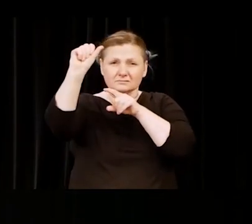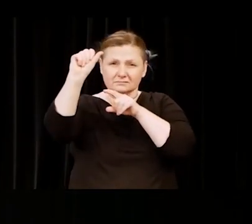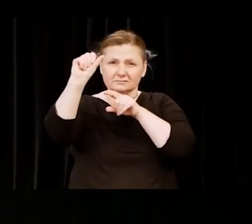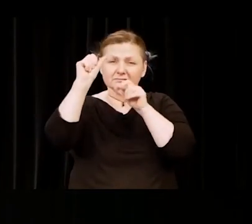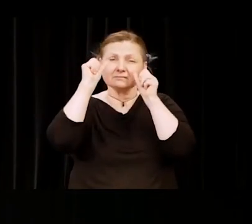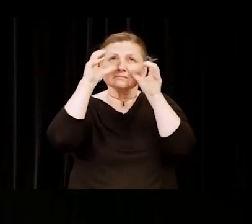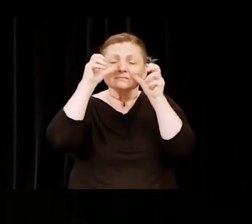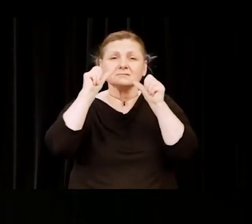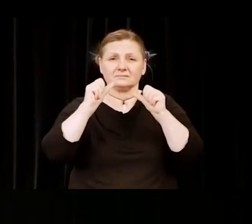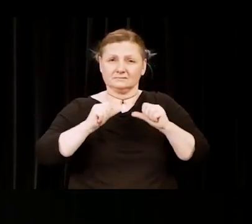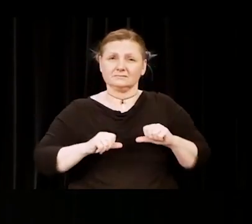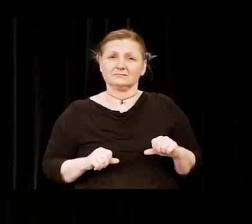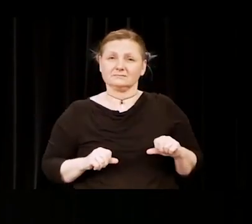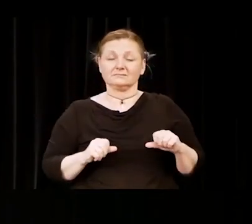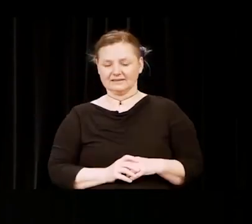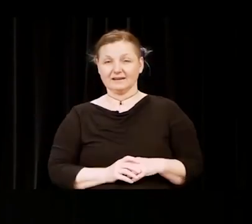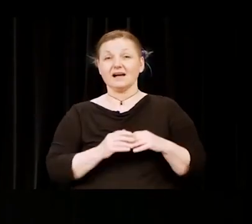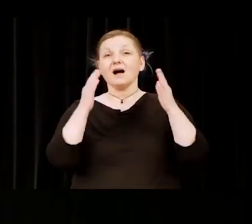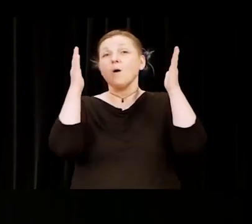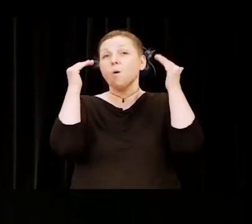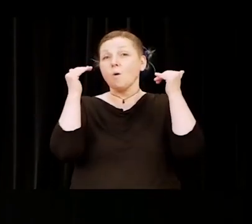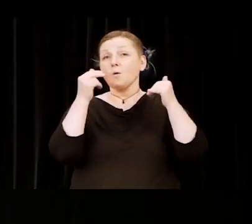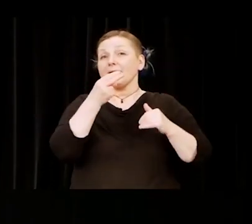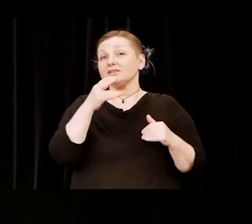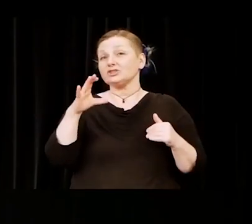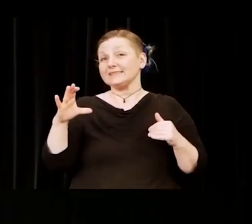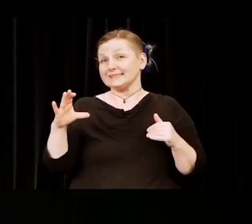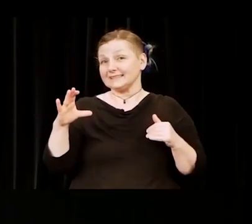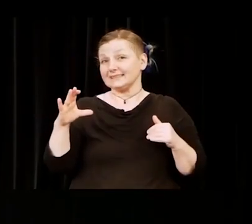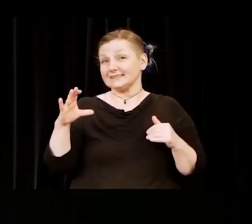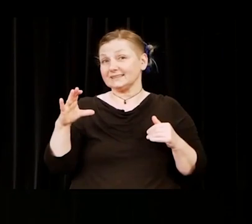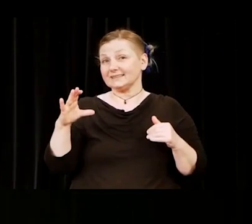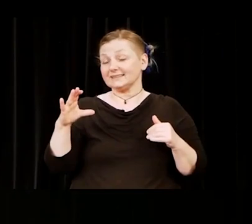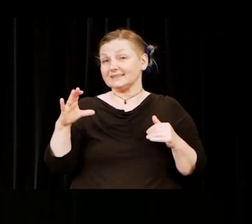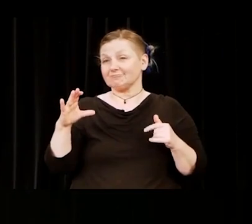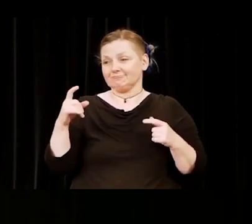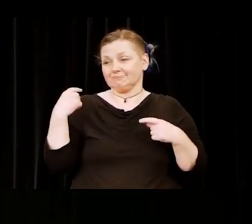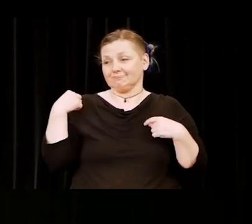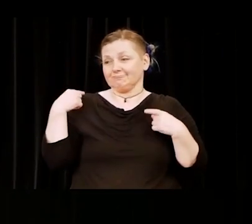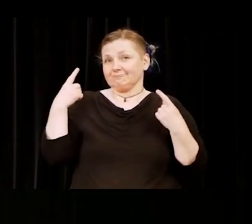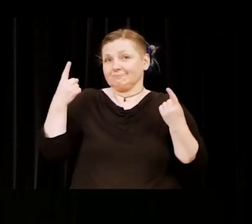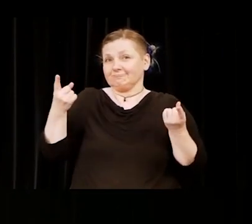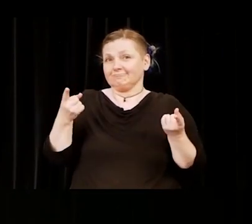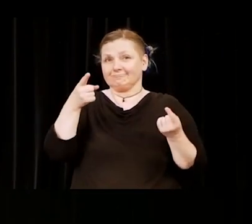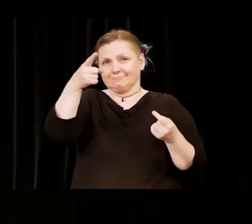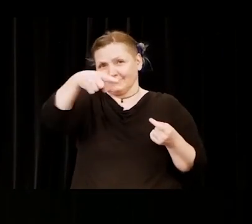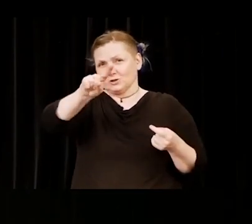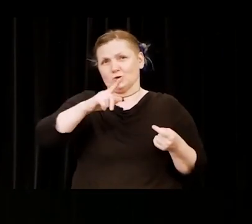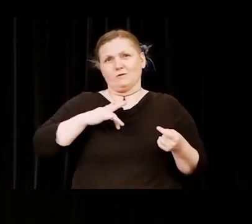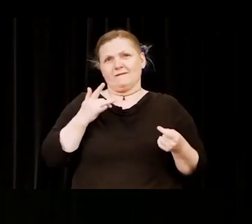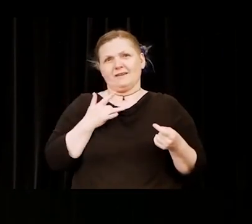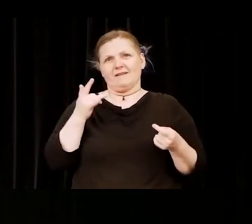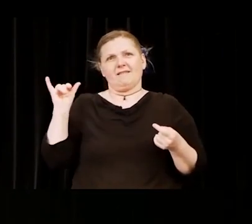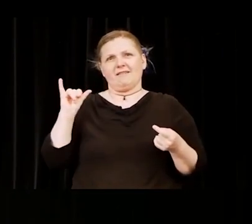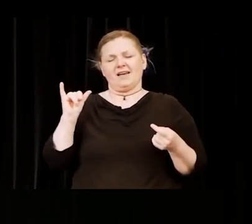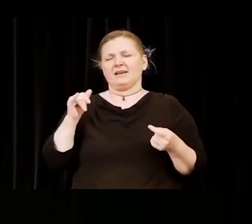I hope that Holyoke Community College has been a place that provided a solid academic foundation